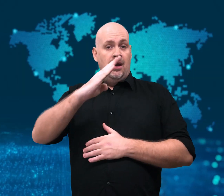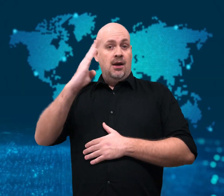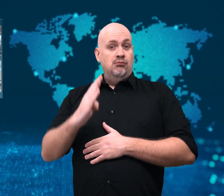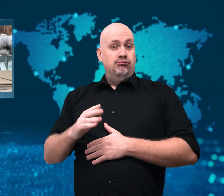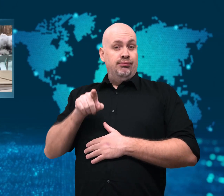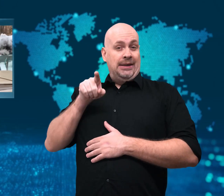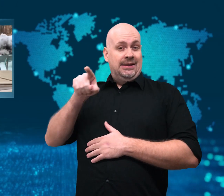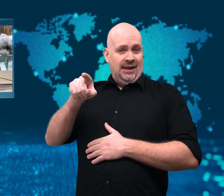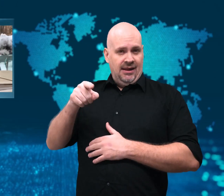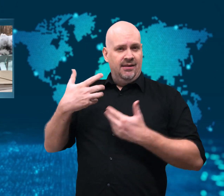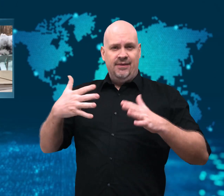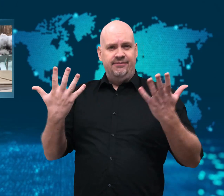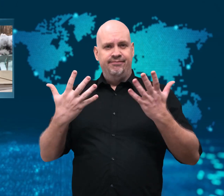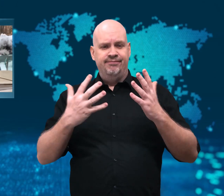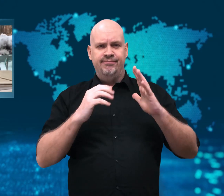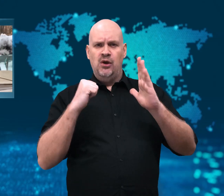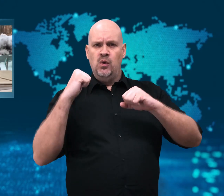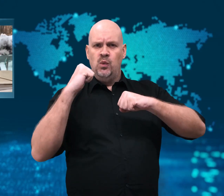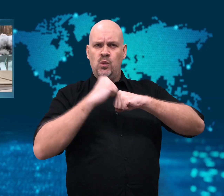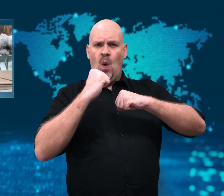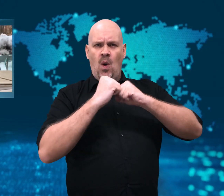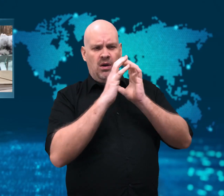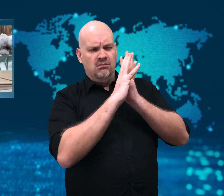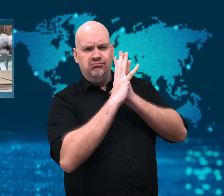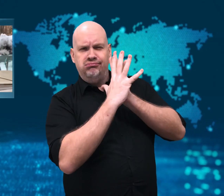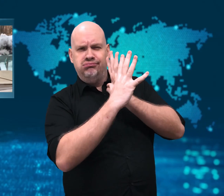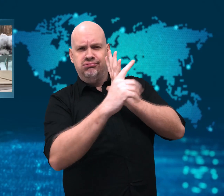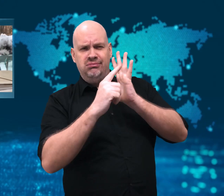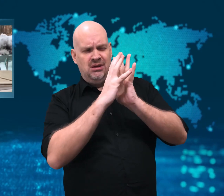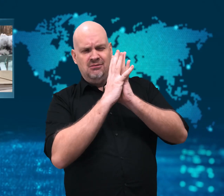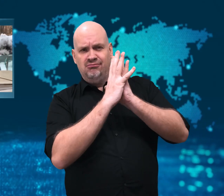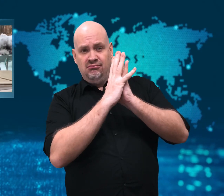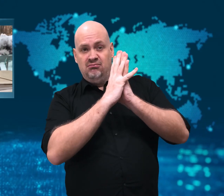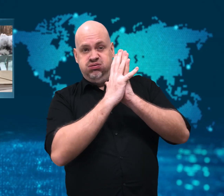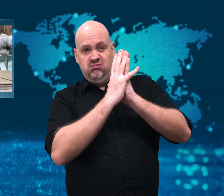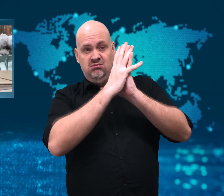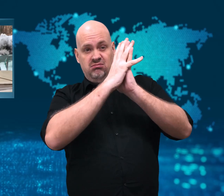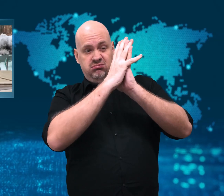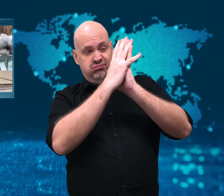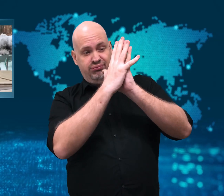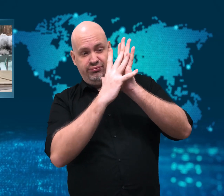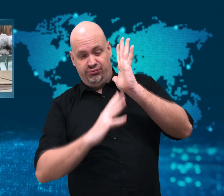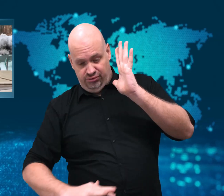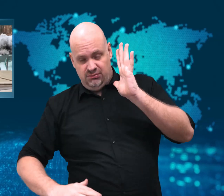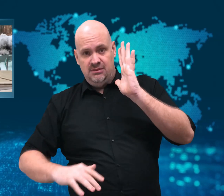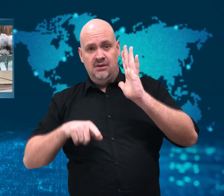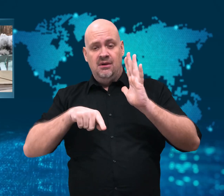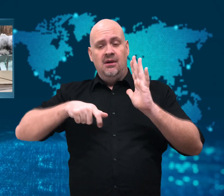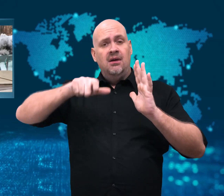[Gavin]: In Brazil, a rocky cliff collapsed on boaters,